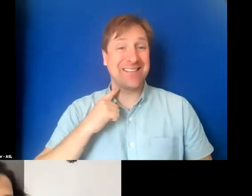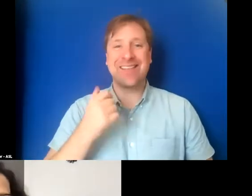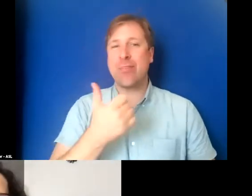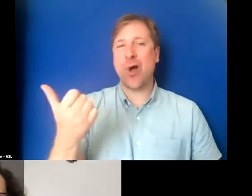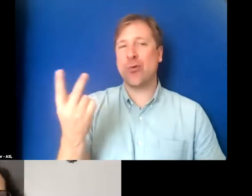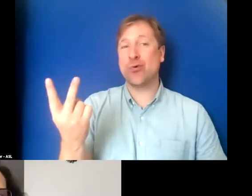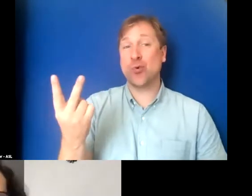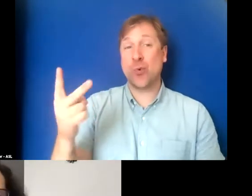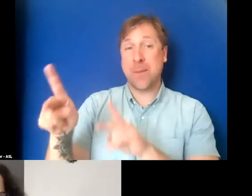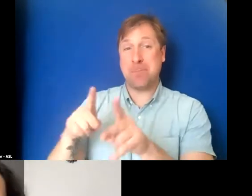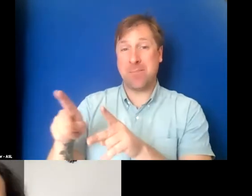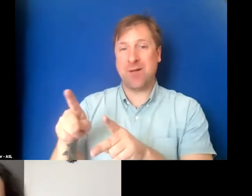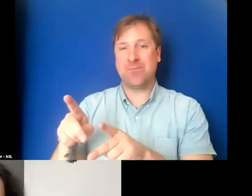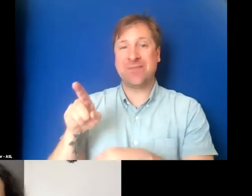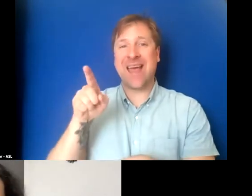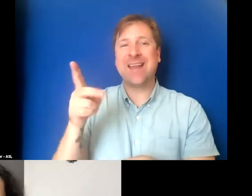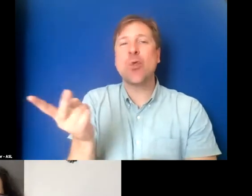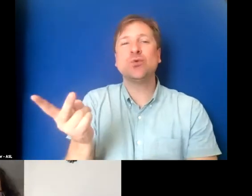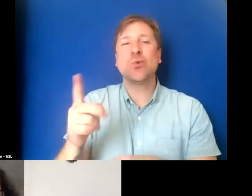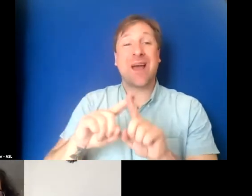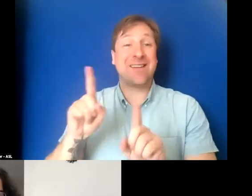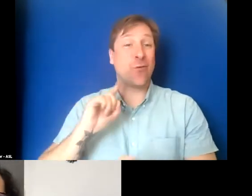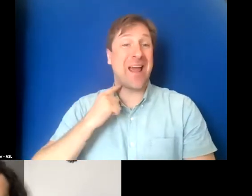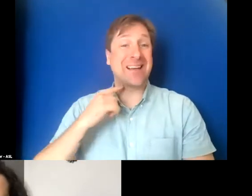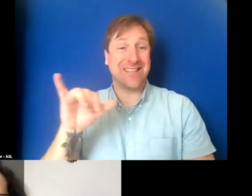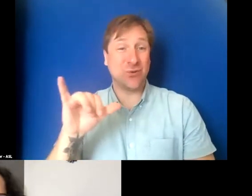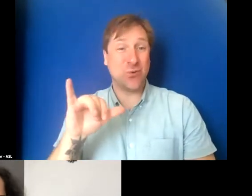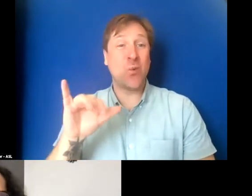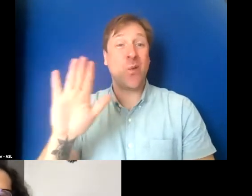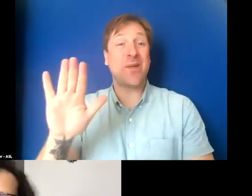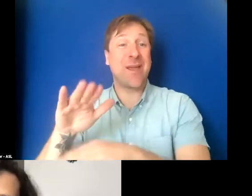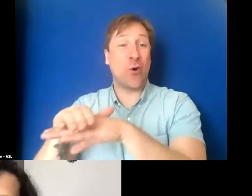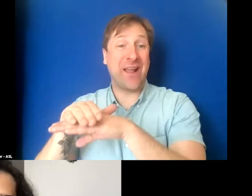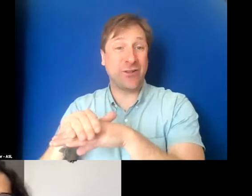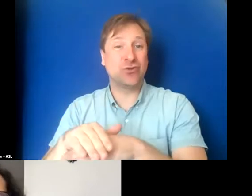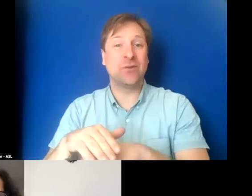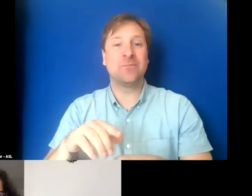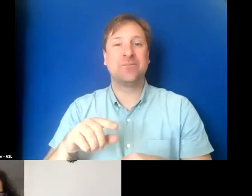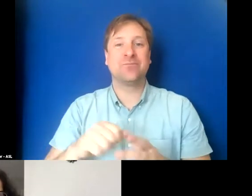And by the way, they had different accents speaking in English, but hers was yet different.